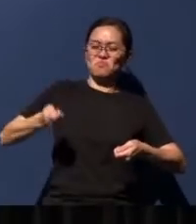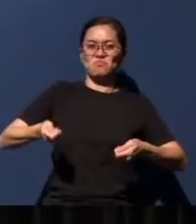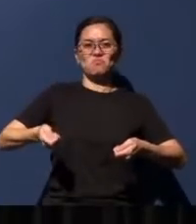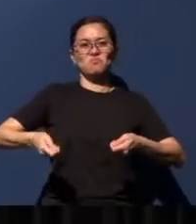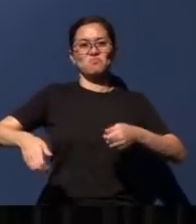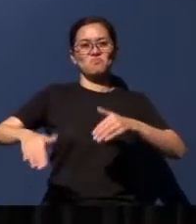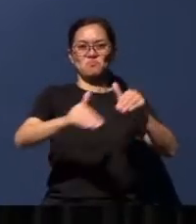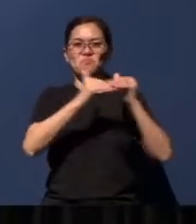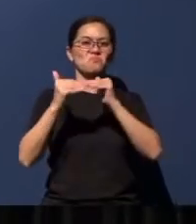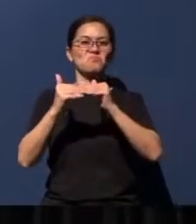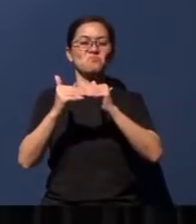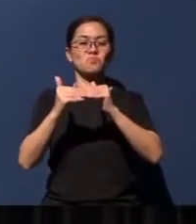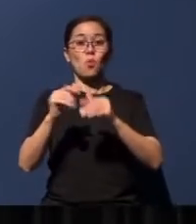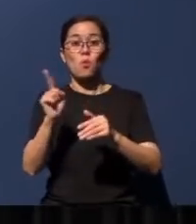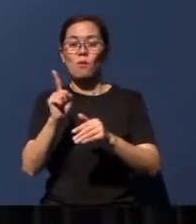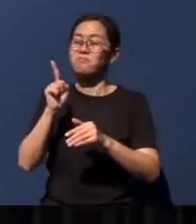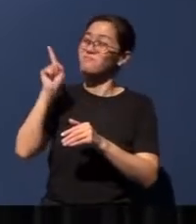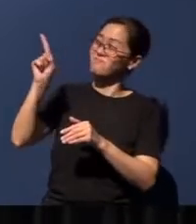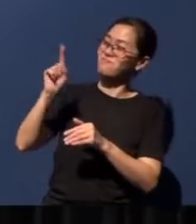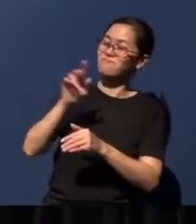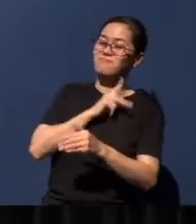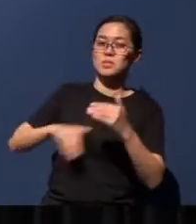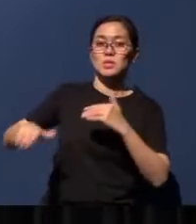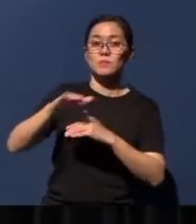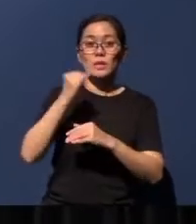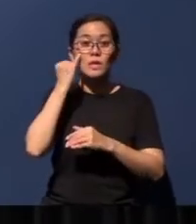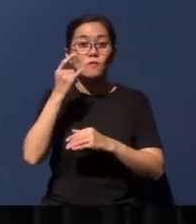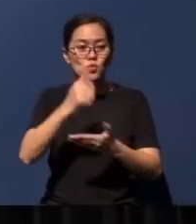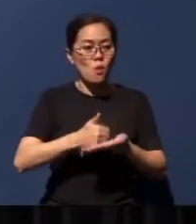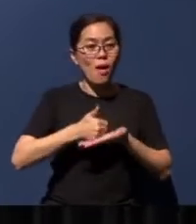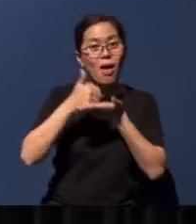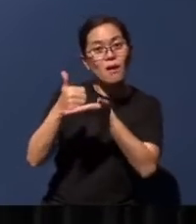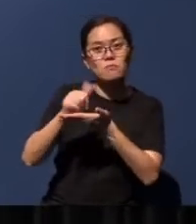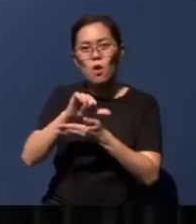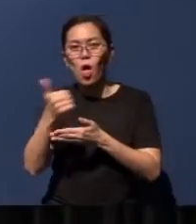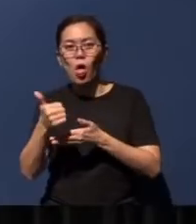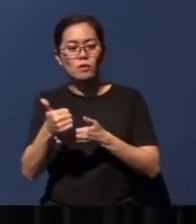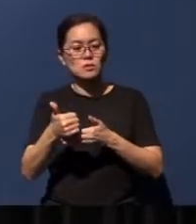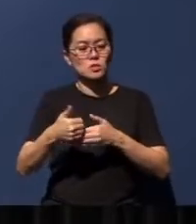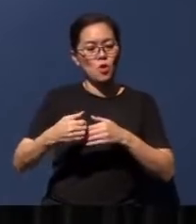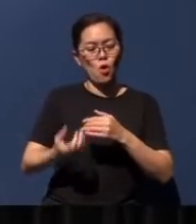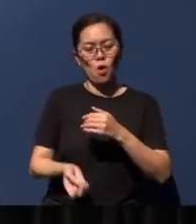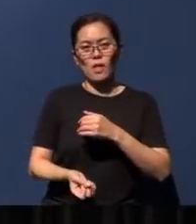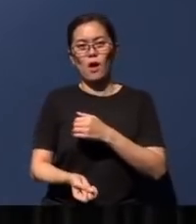helping others to overcome injustice, you're in the process of helping others overcome